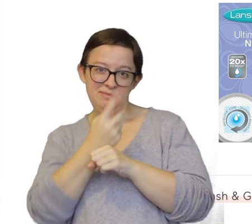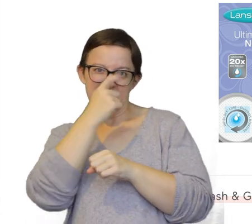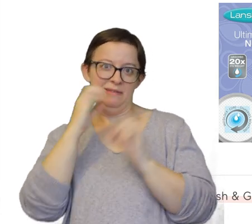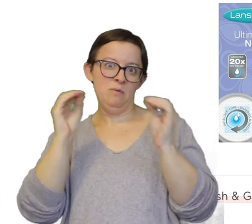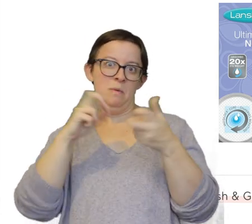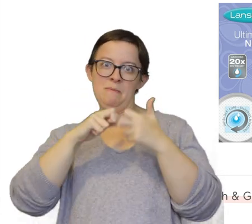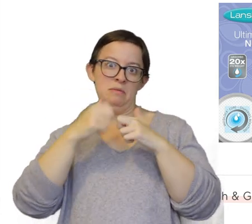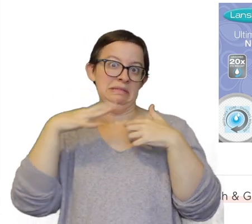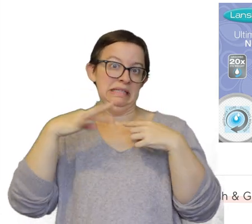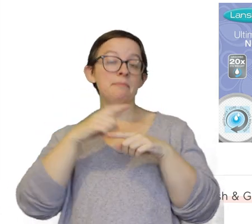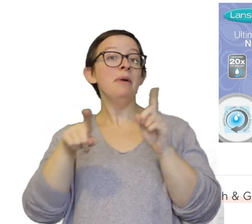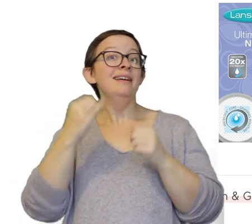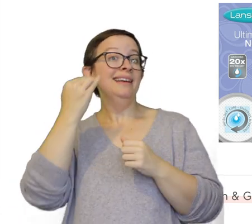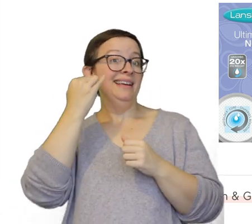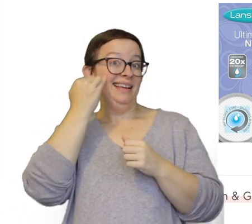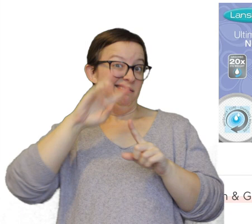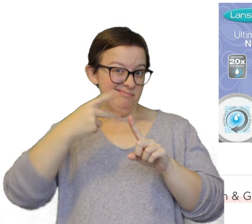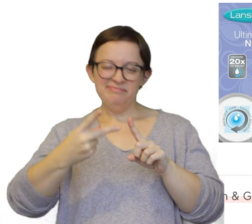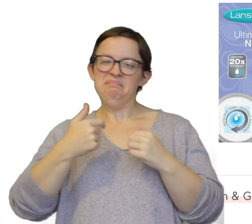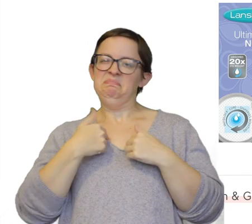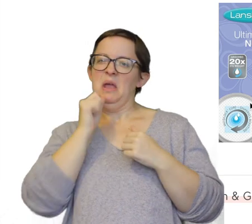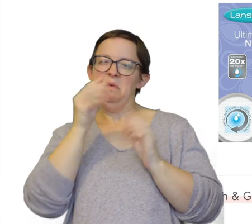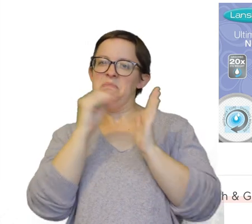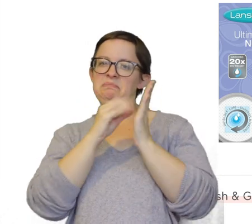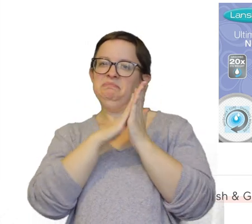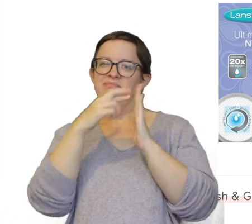cause I didn't have leaking issues. But if I were you I would not put these on there